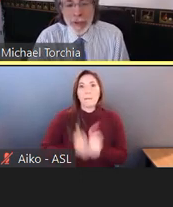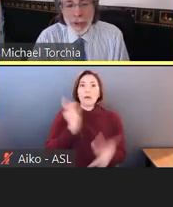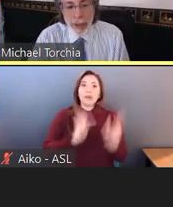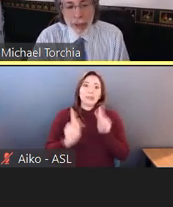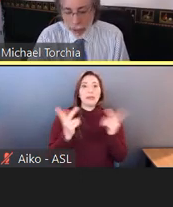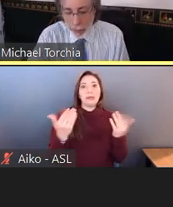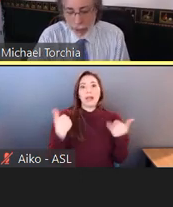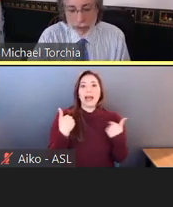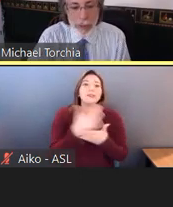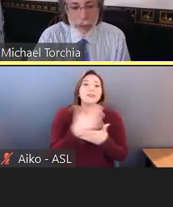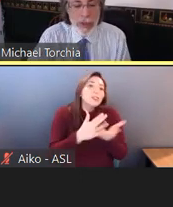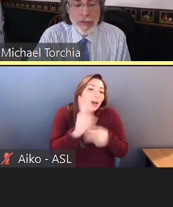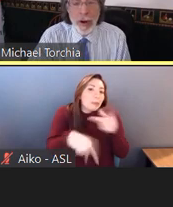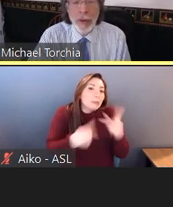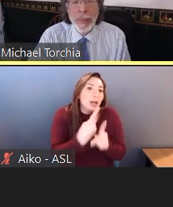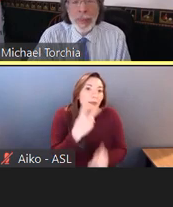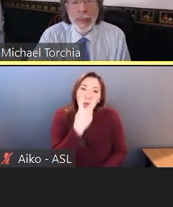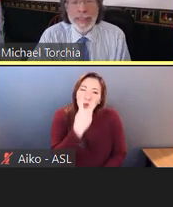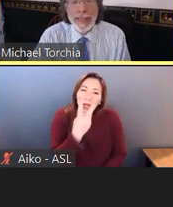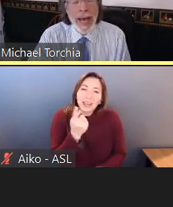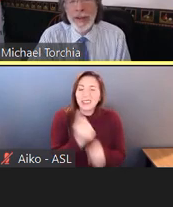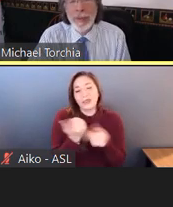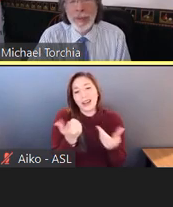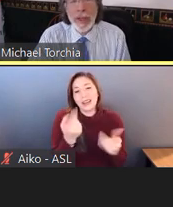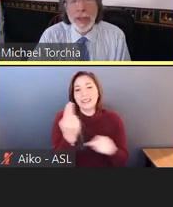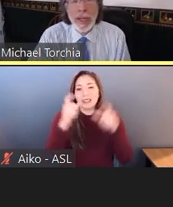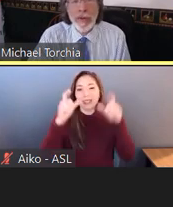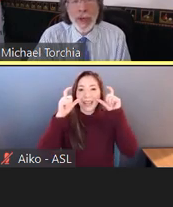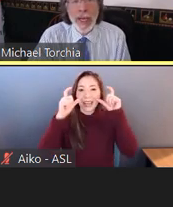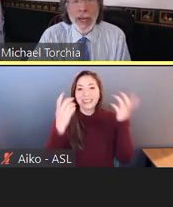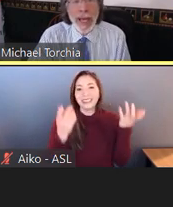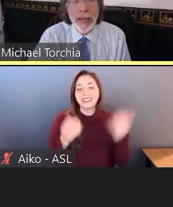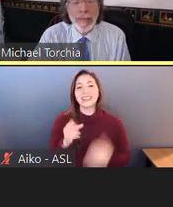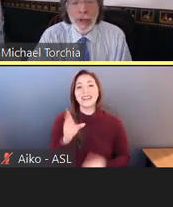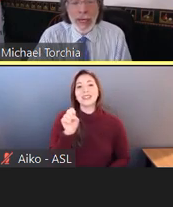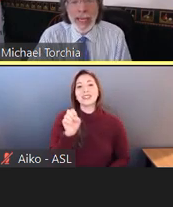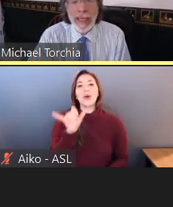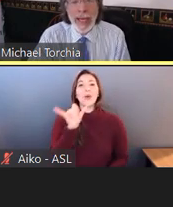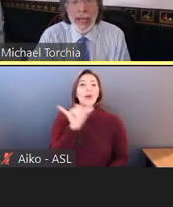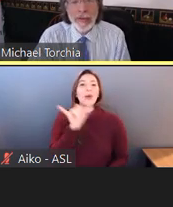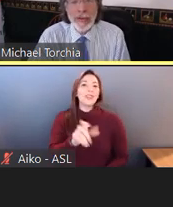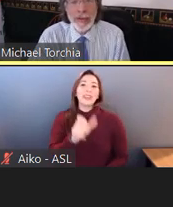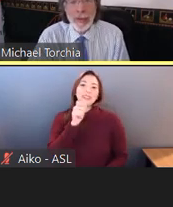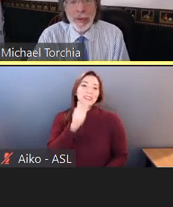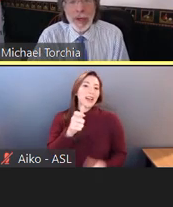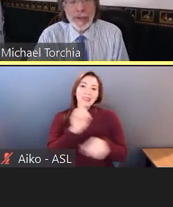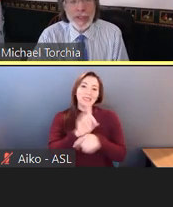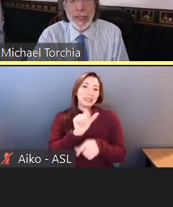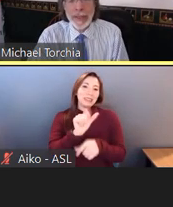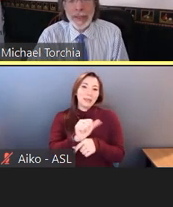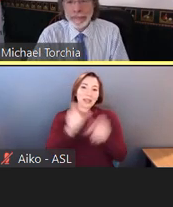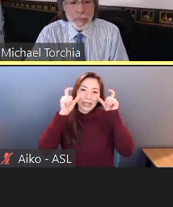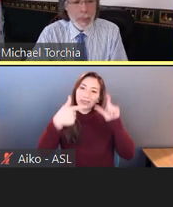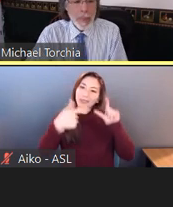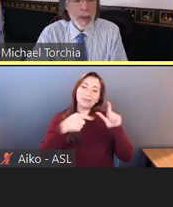too many people with disabilities. So that's not a disability if you need eyeglasses to see.